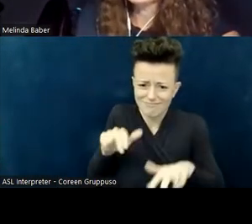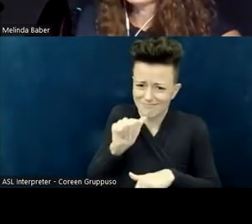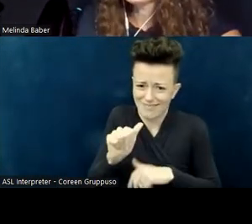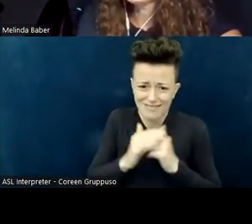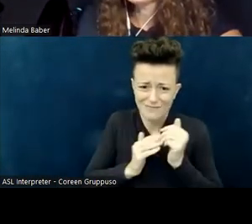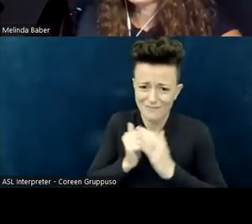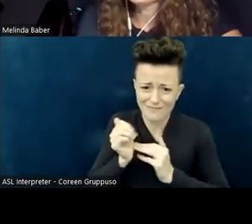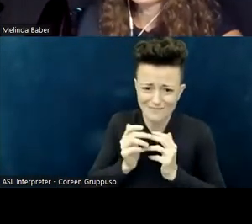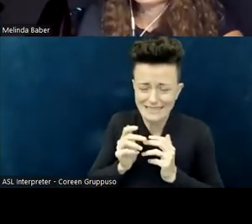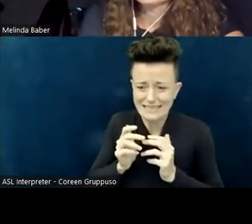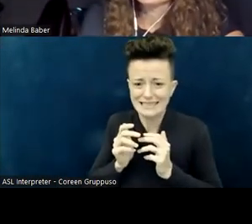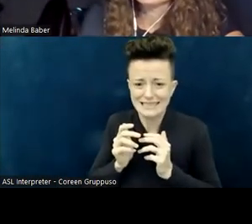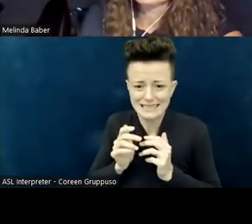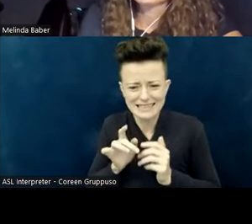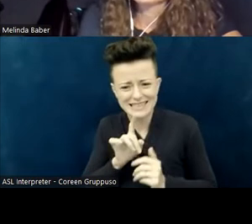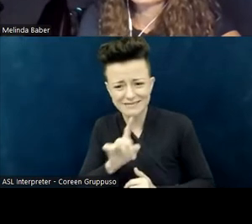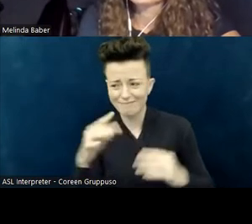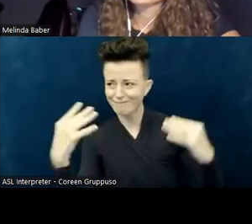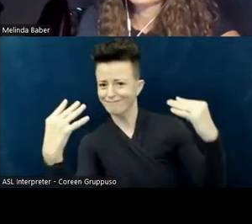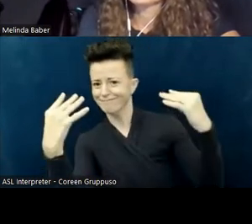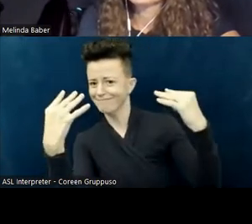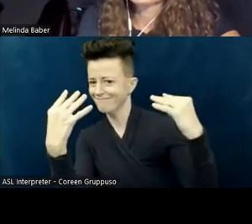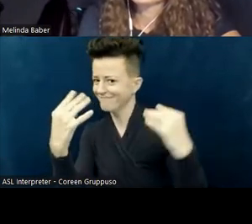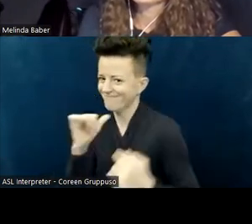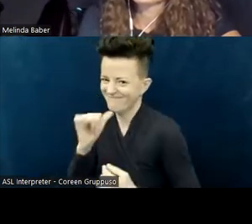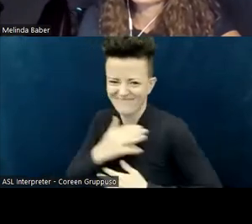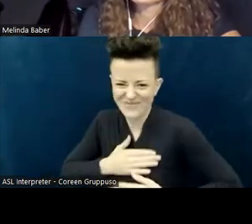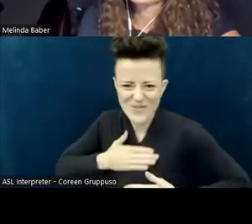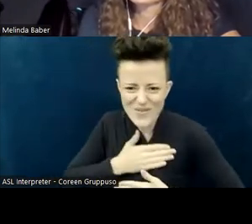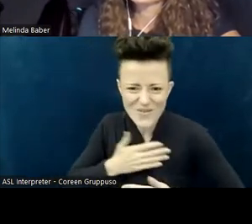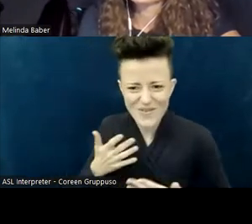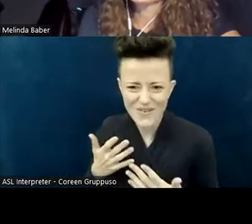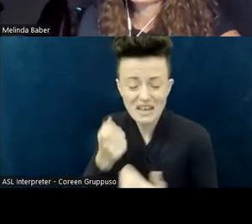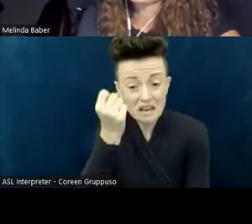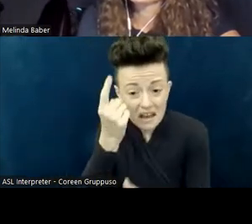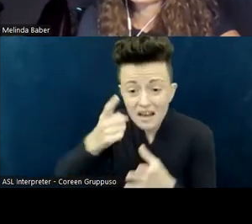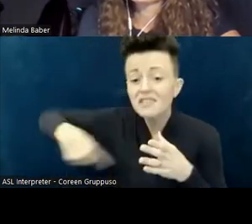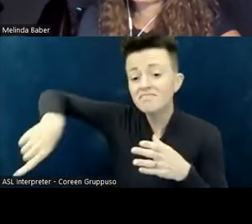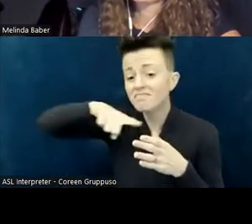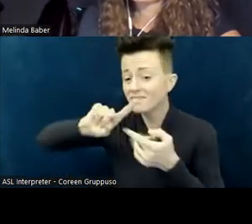that it was not something I enjoyed starting. Later on, these are my friends; I ignore the stares too,